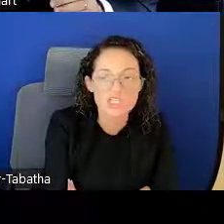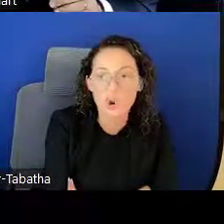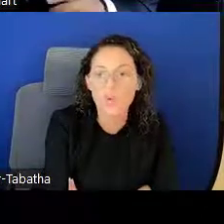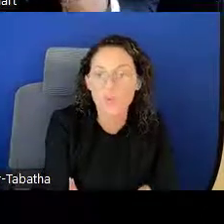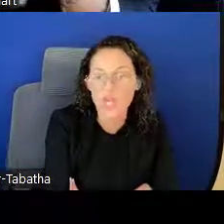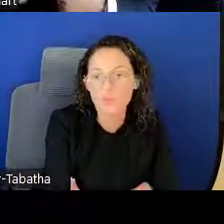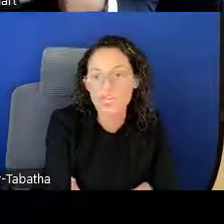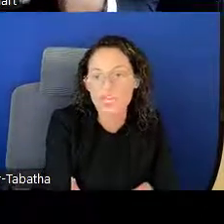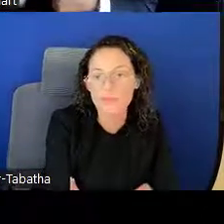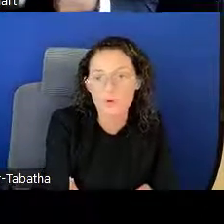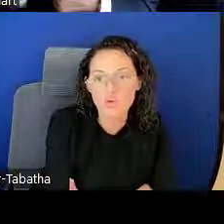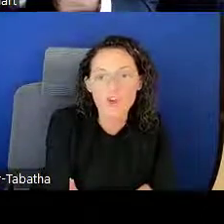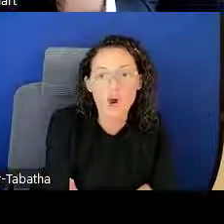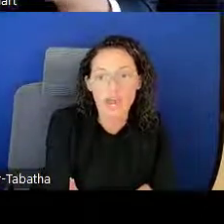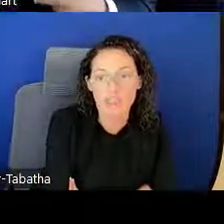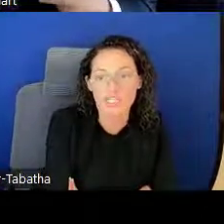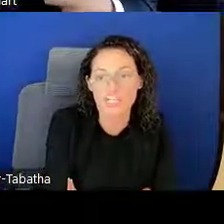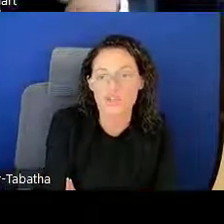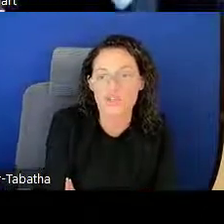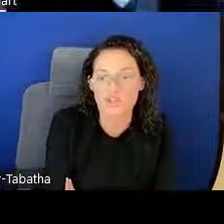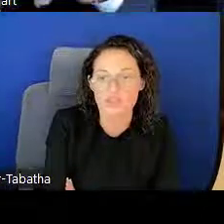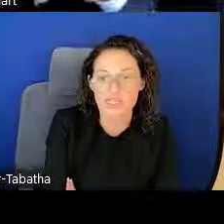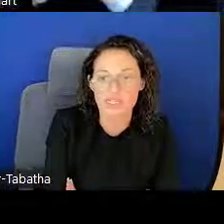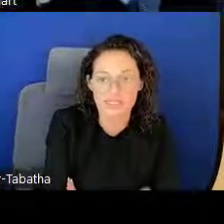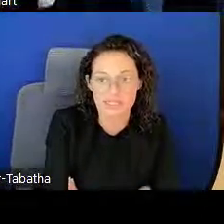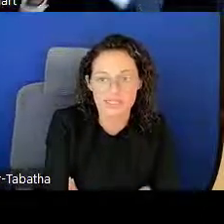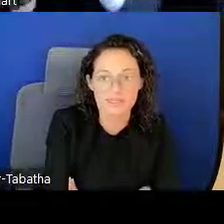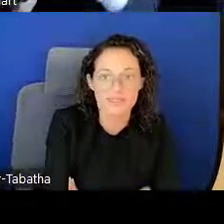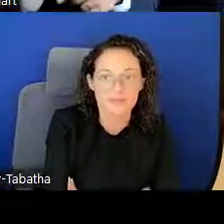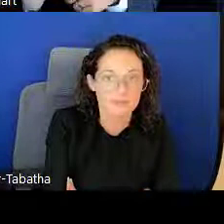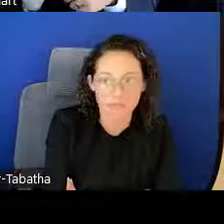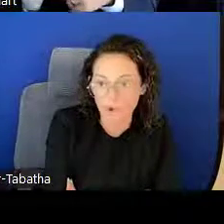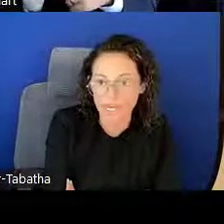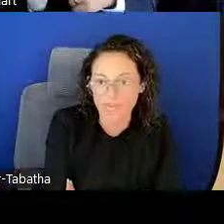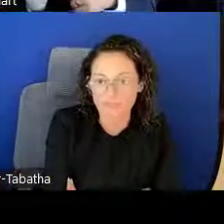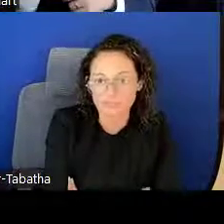So when we moved our application over to the Assist program,